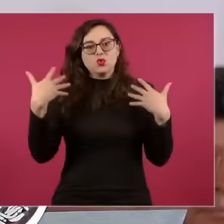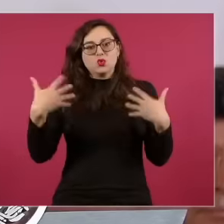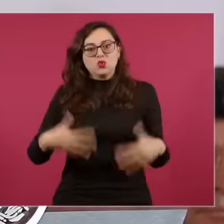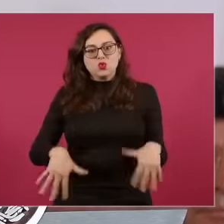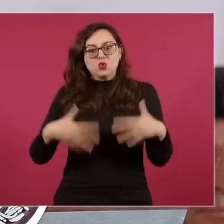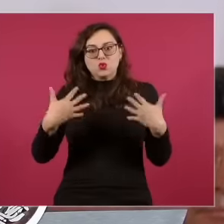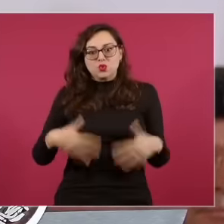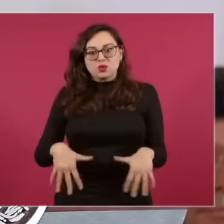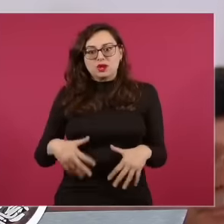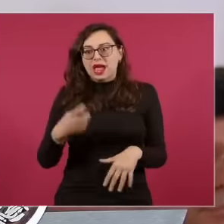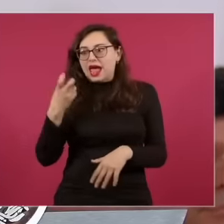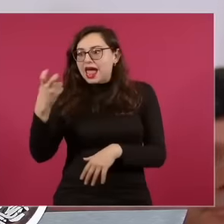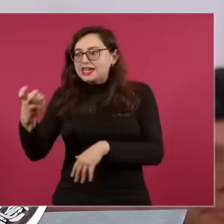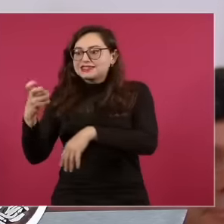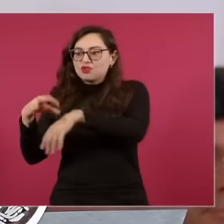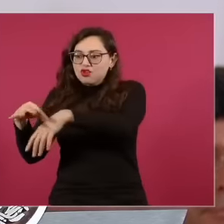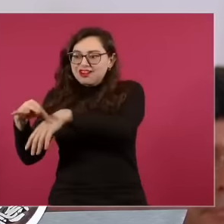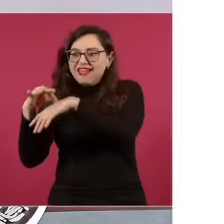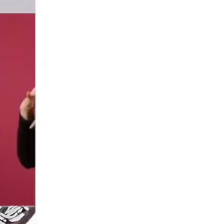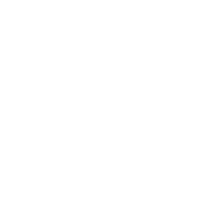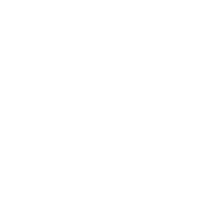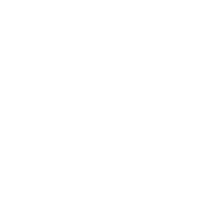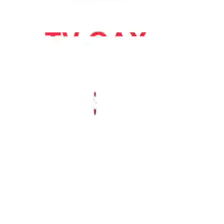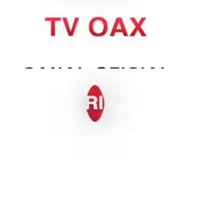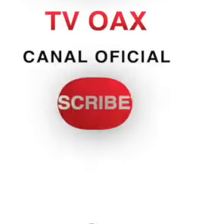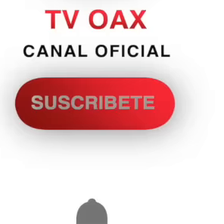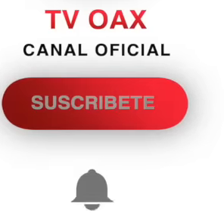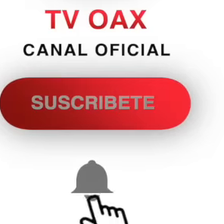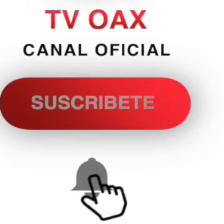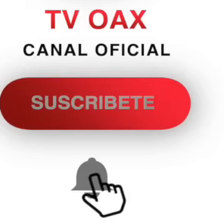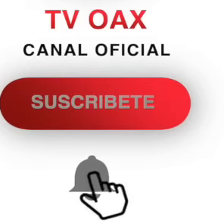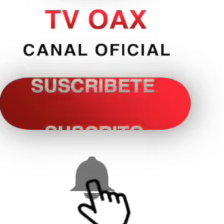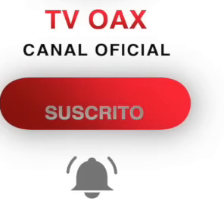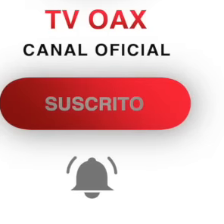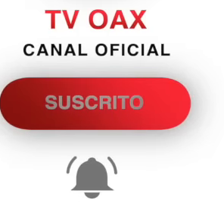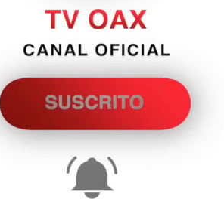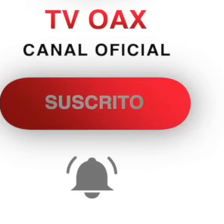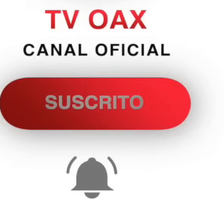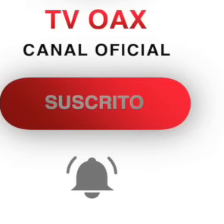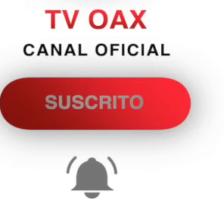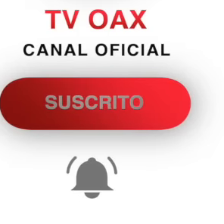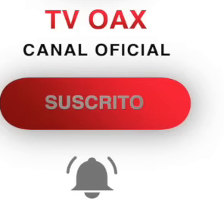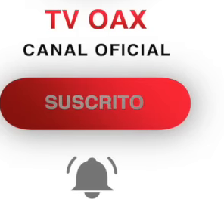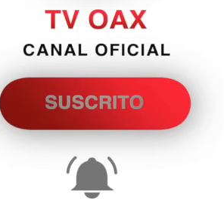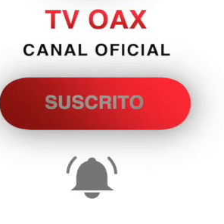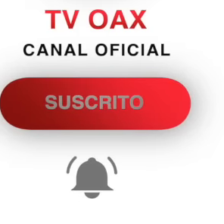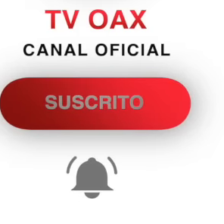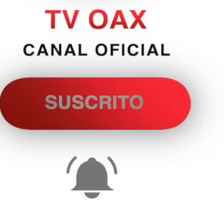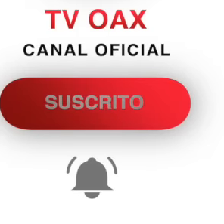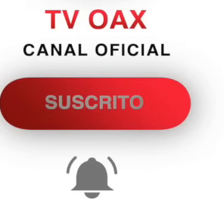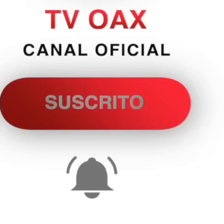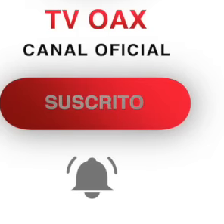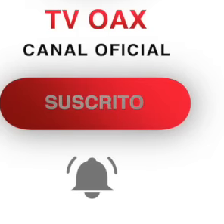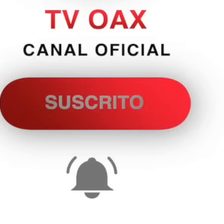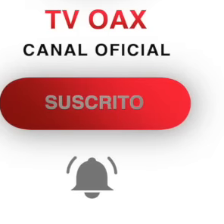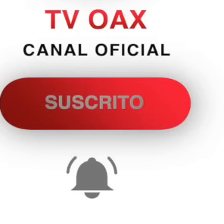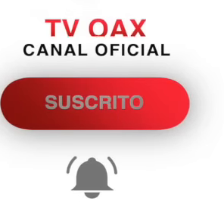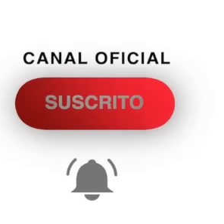that It is that reality that is generally hidden in order to be able to conduct processes and to be able to dominate.